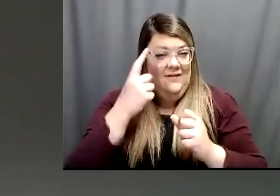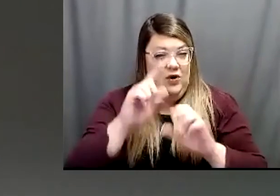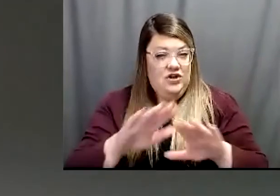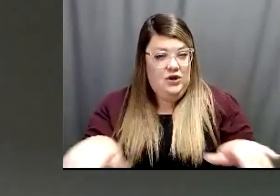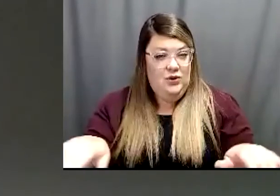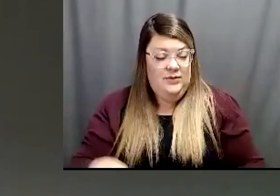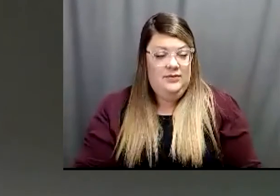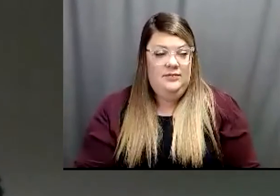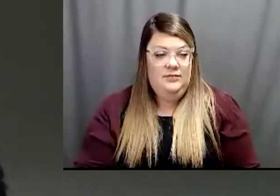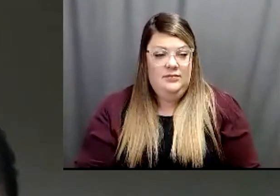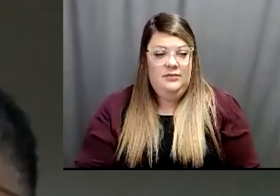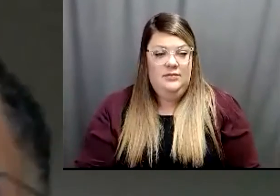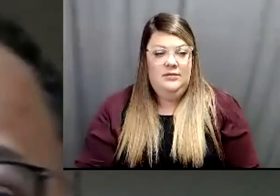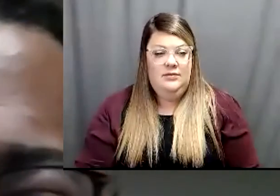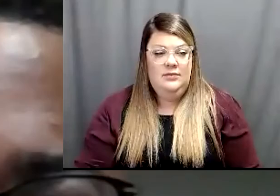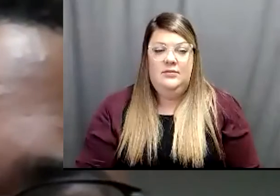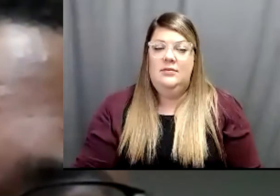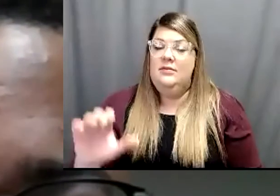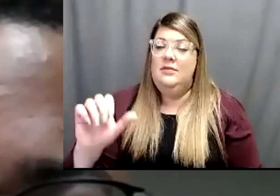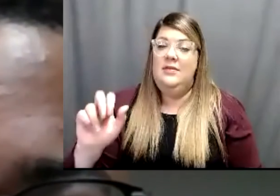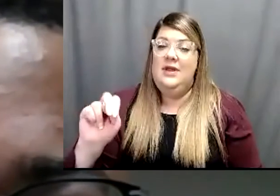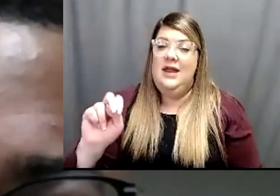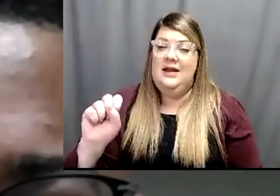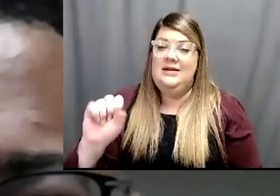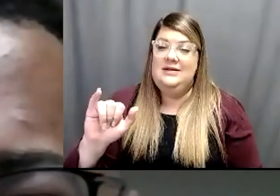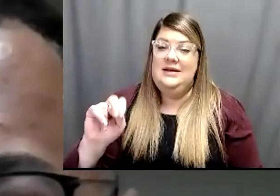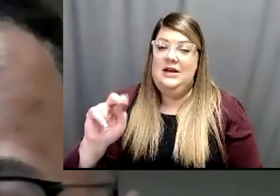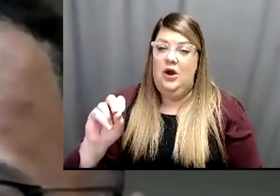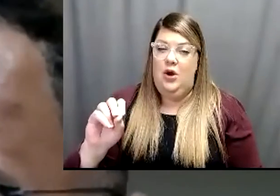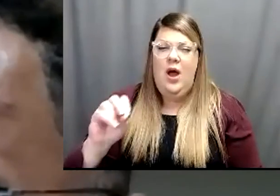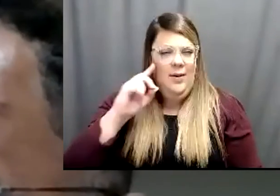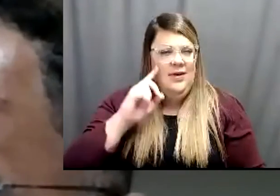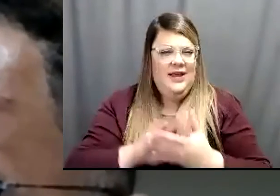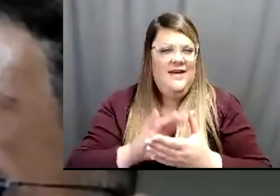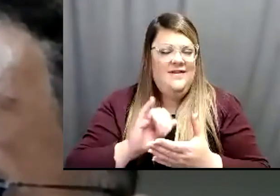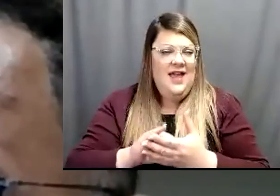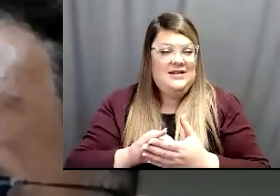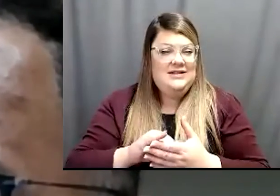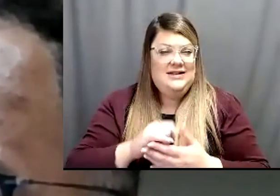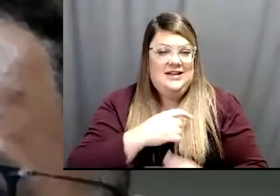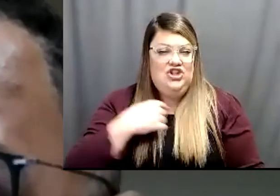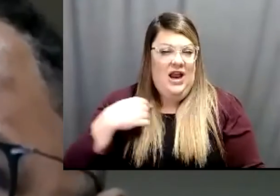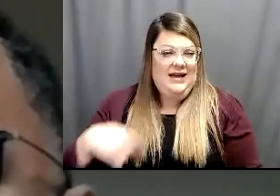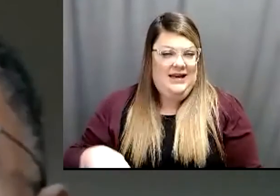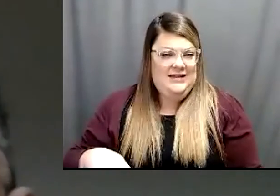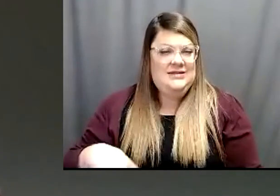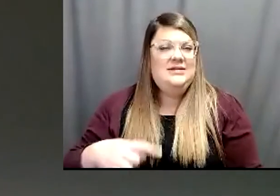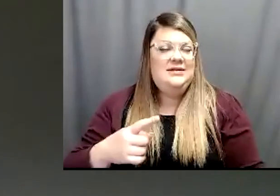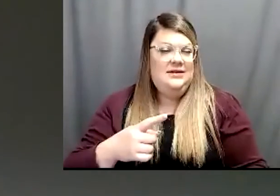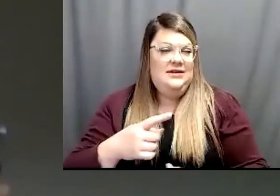Yeah! so I think the Camsino is that is I believe it's the Chinese vaccine that isn't given here. You know, unfortunately we don't have a